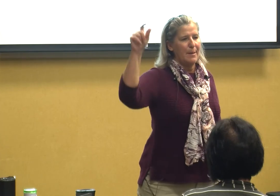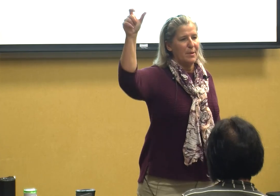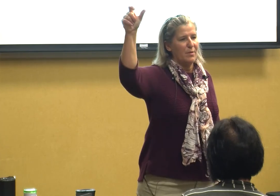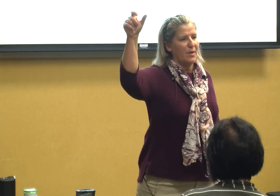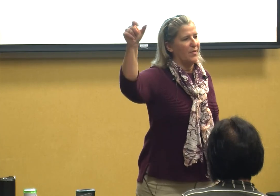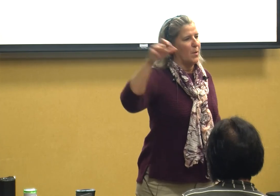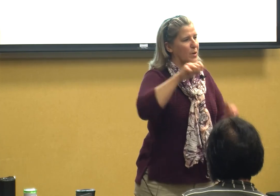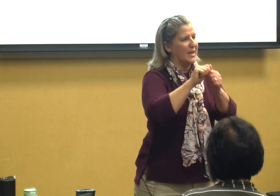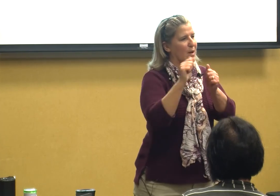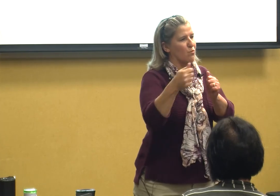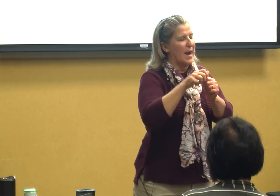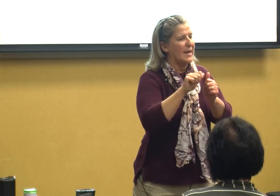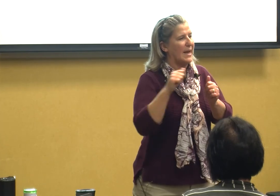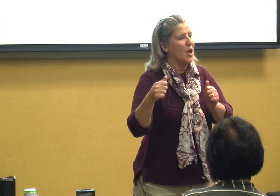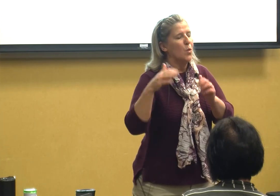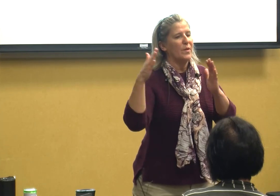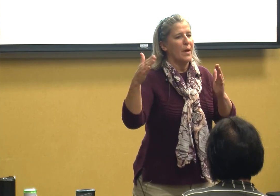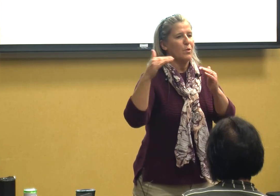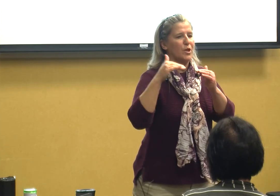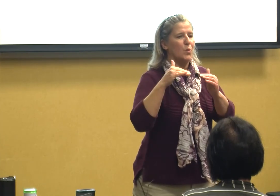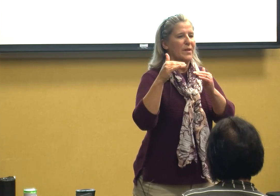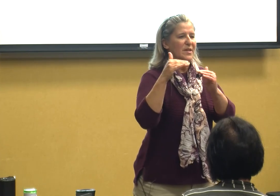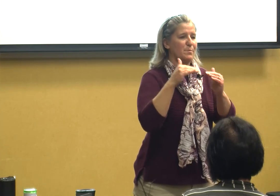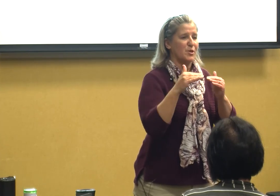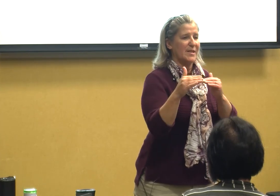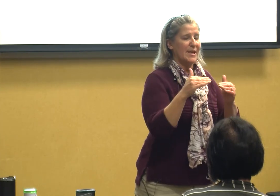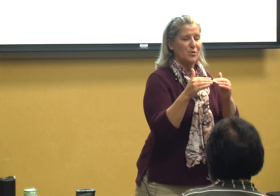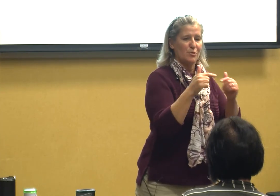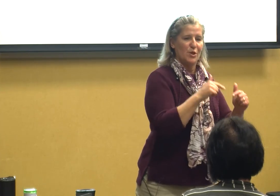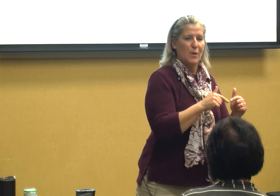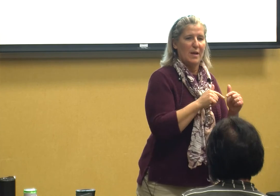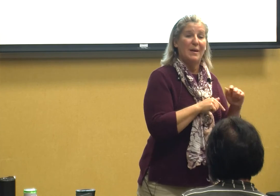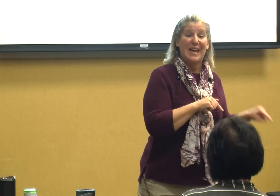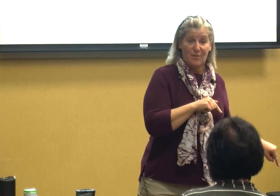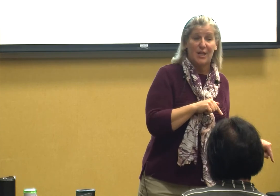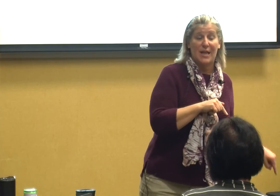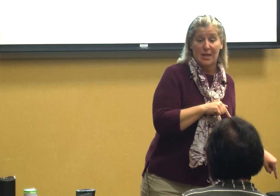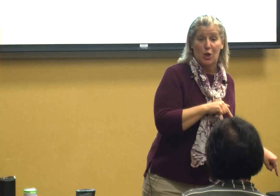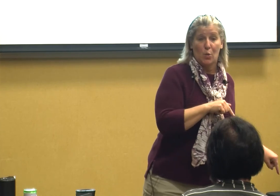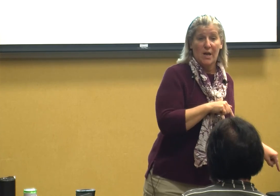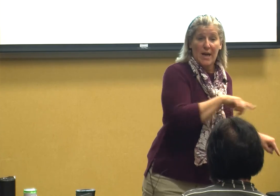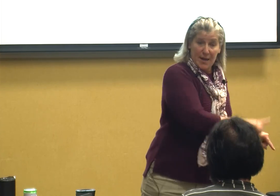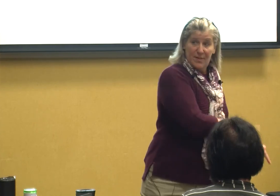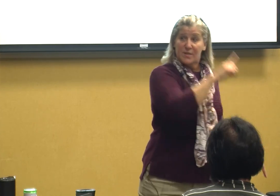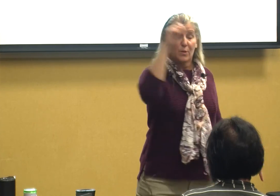that they would get ready when they were doing this procedure to him in the NICU and this was